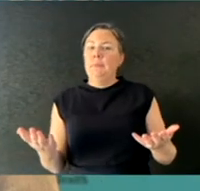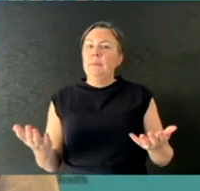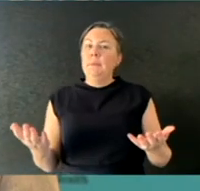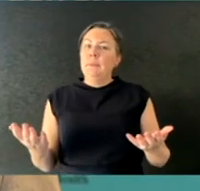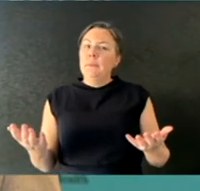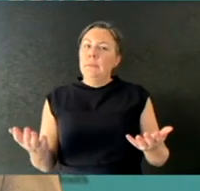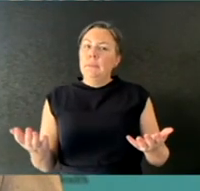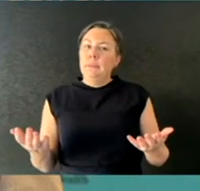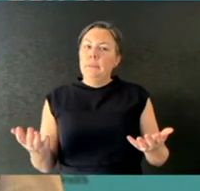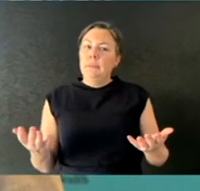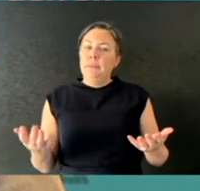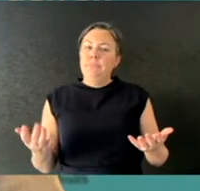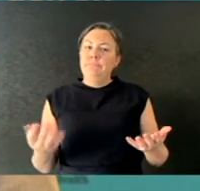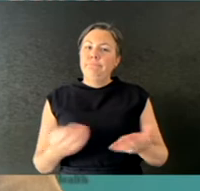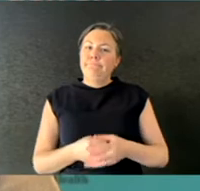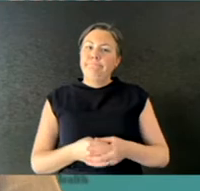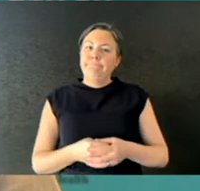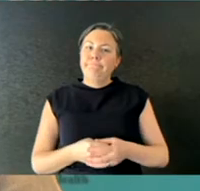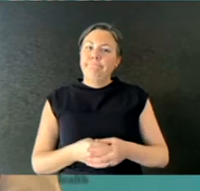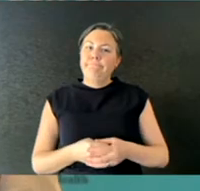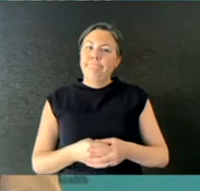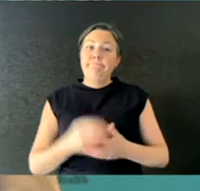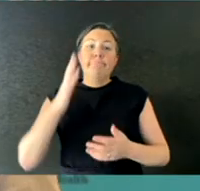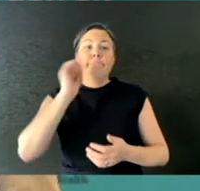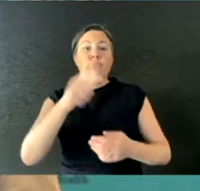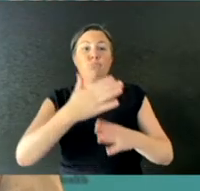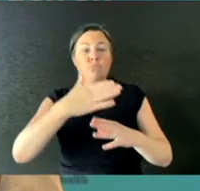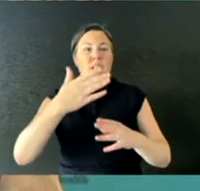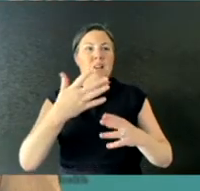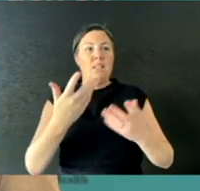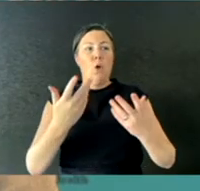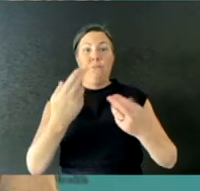Whether you're an aged care provider, whether you're a state health service or a private